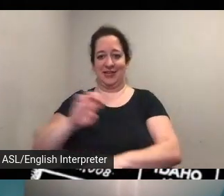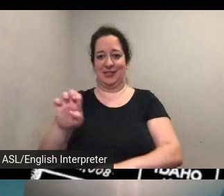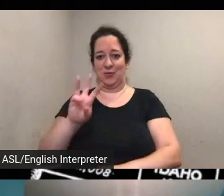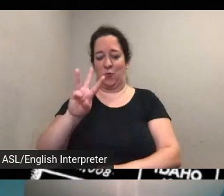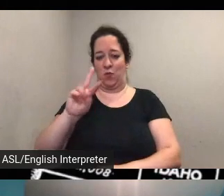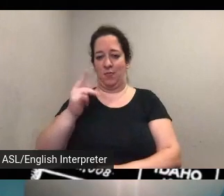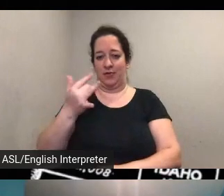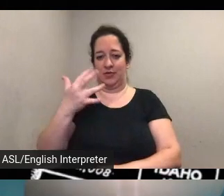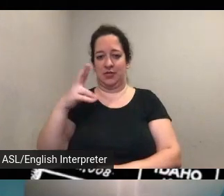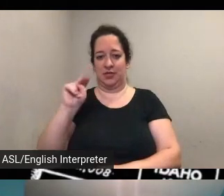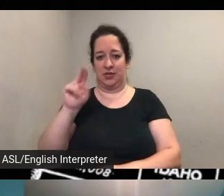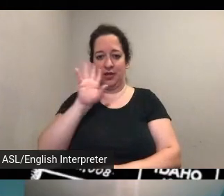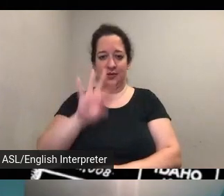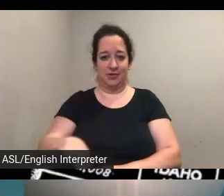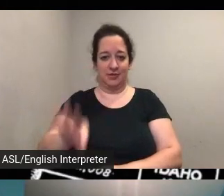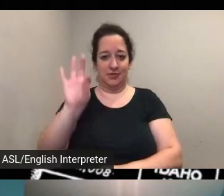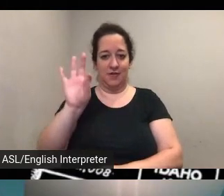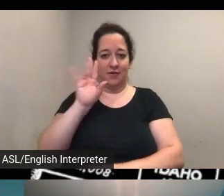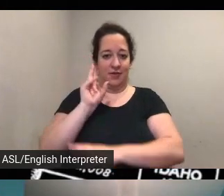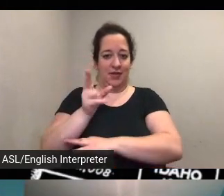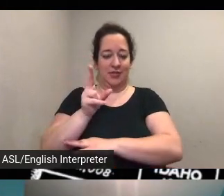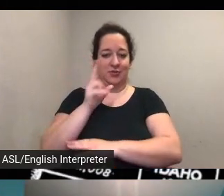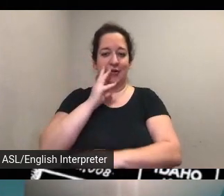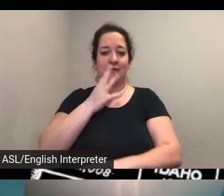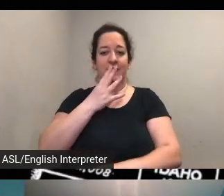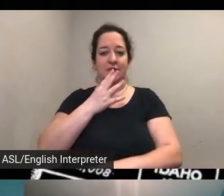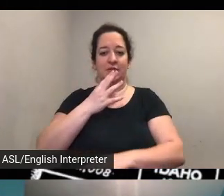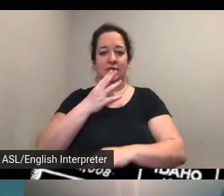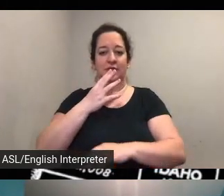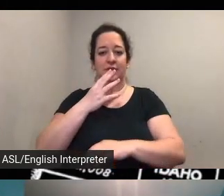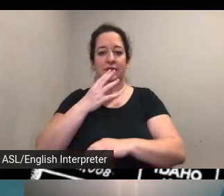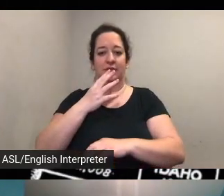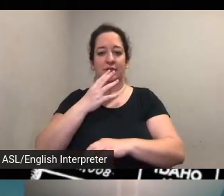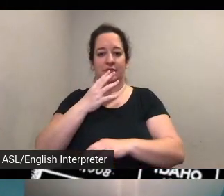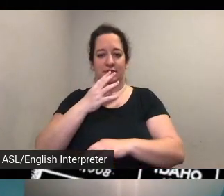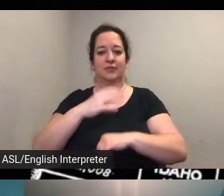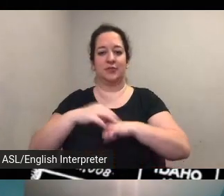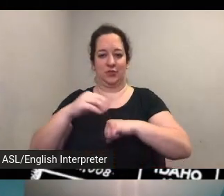east wilmington and then also discover uh history of swedish